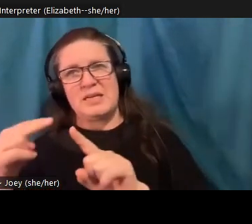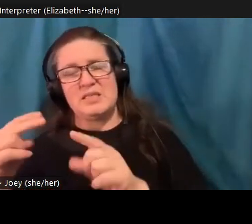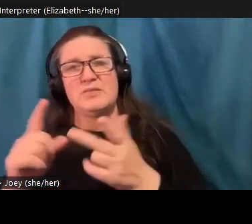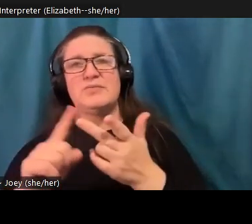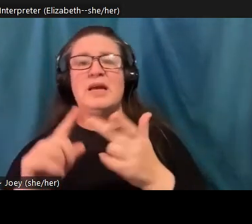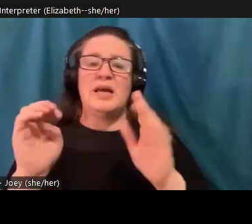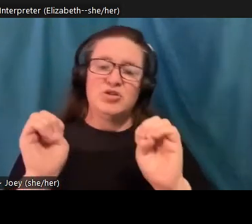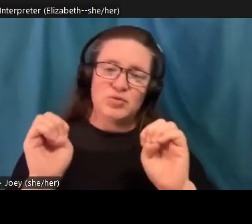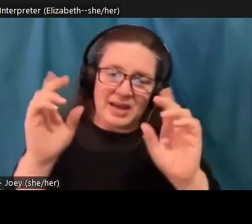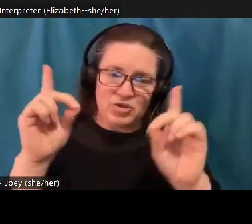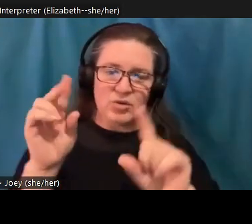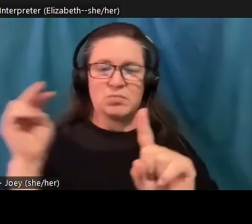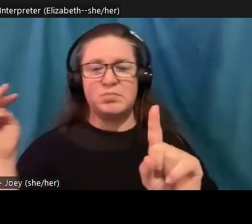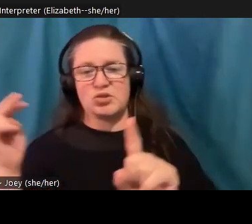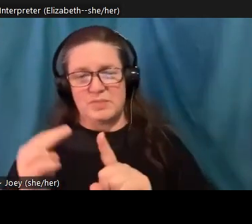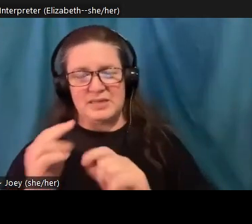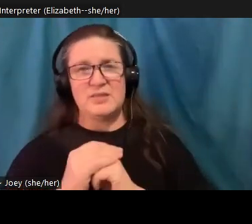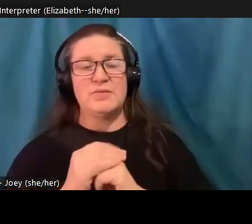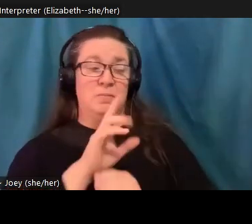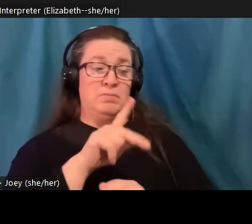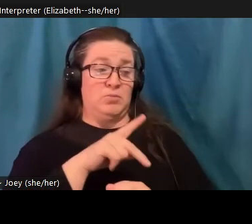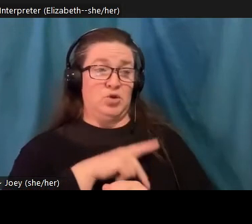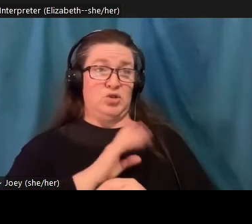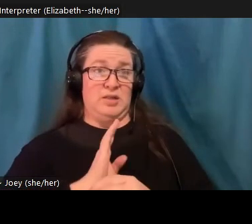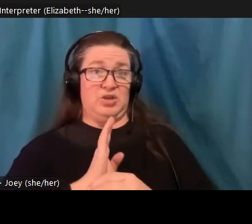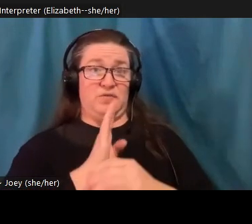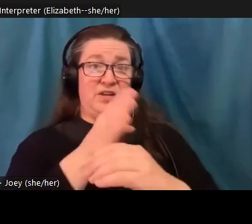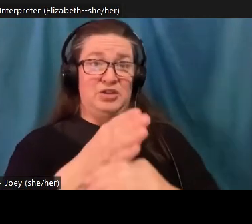personal interventions, and how do we get started, it can be so